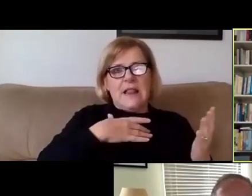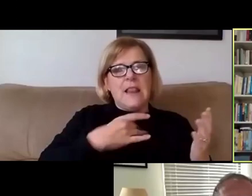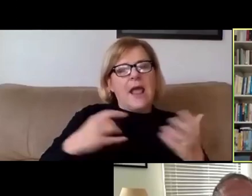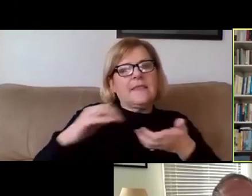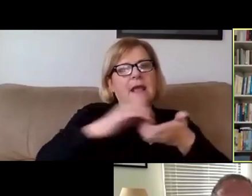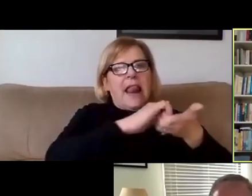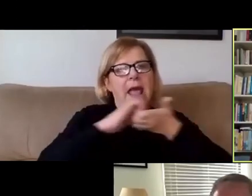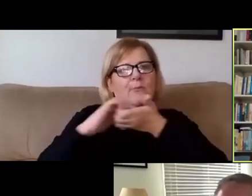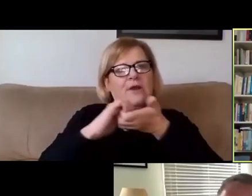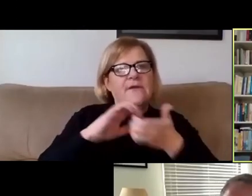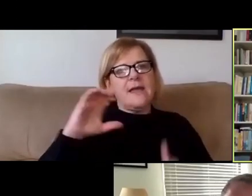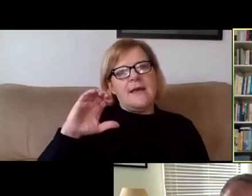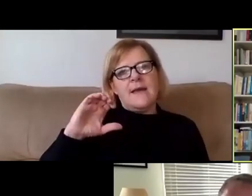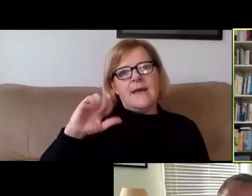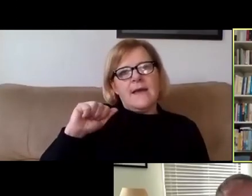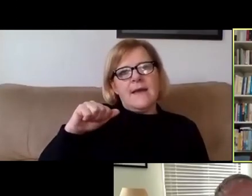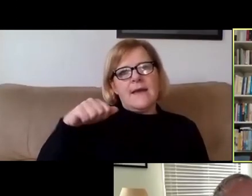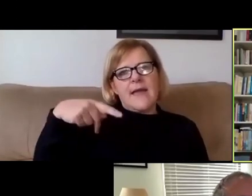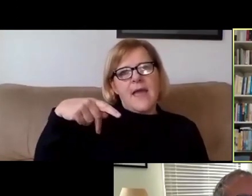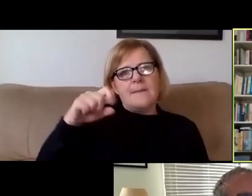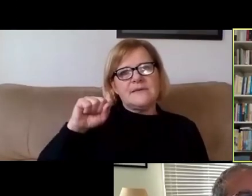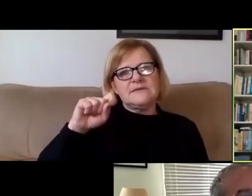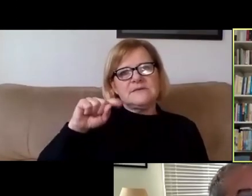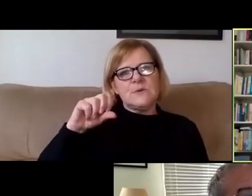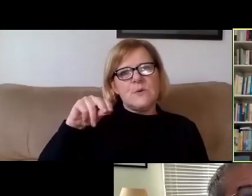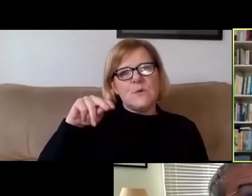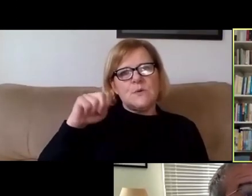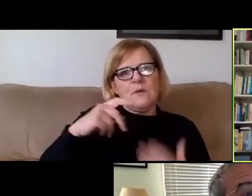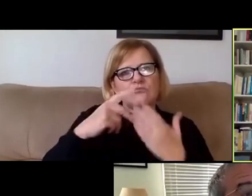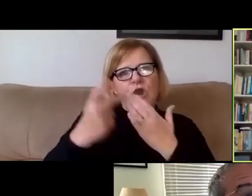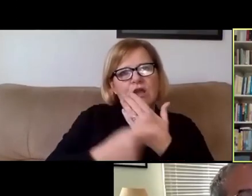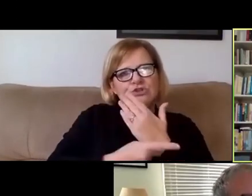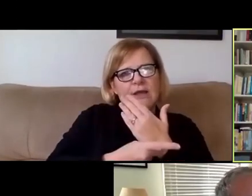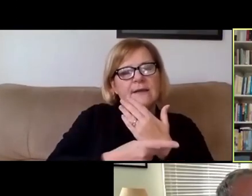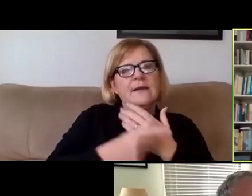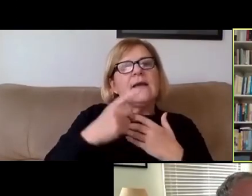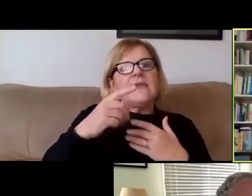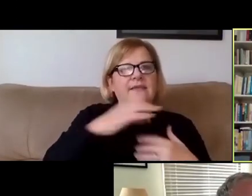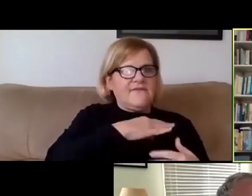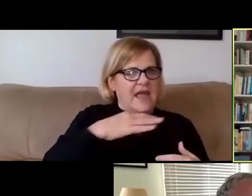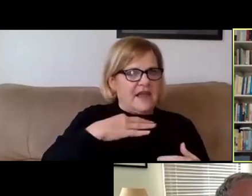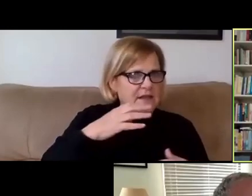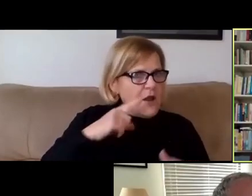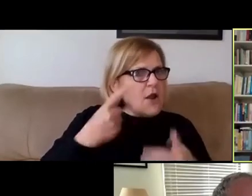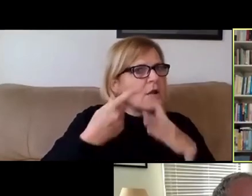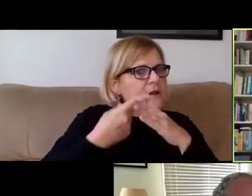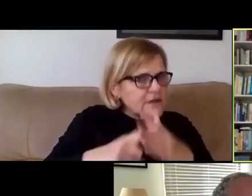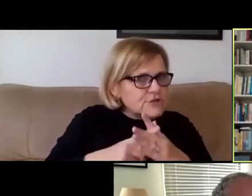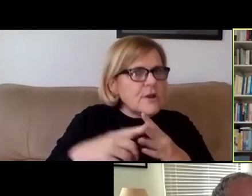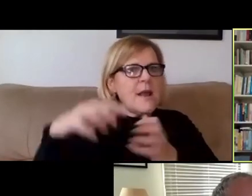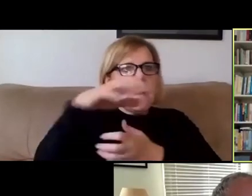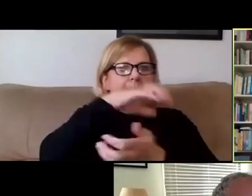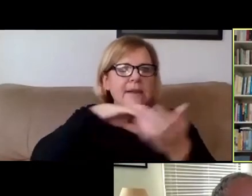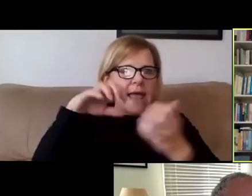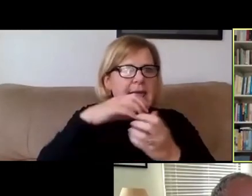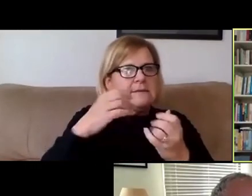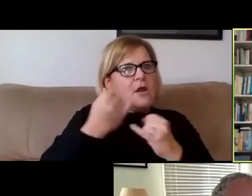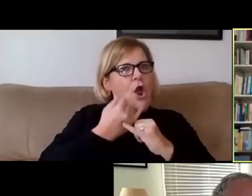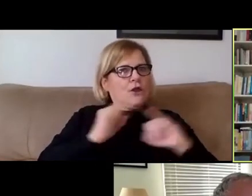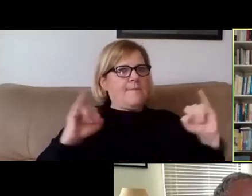capstone projects that faculty are initiating that enable them to blend autonomy and accountability